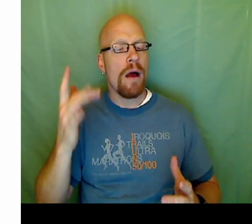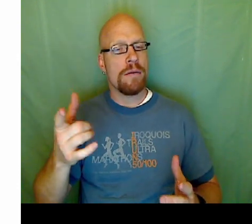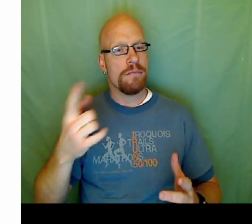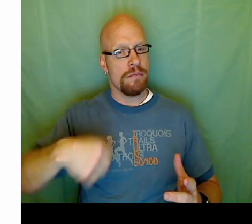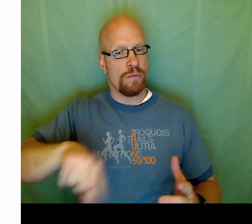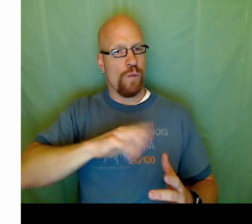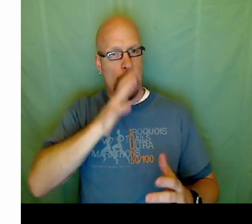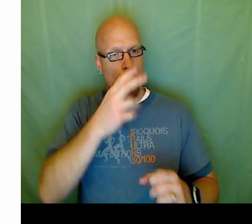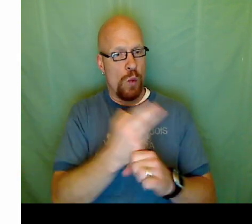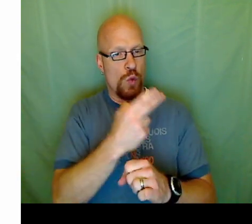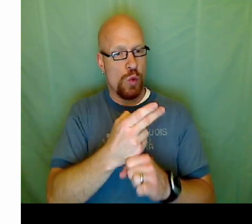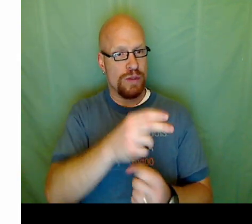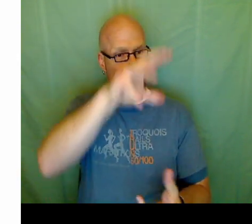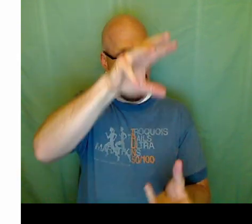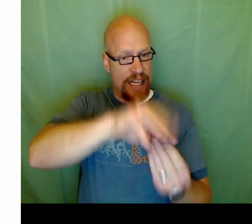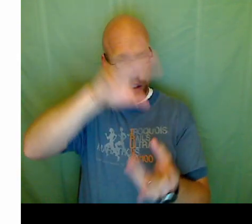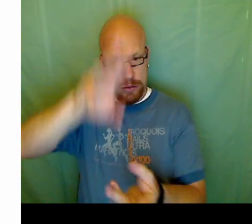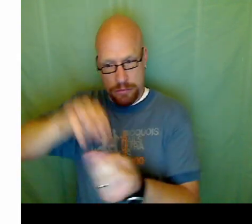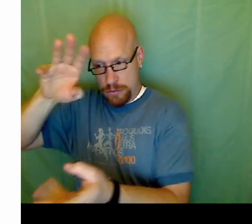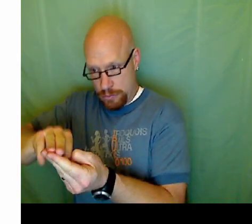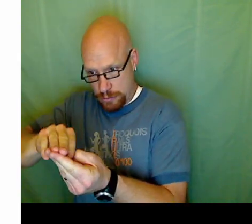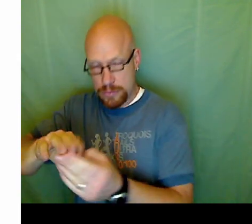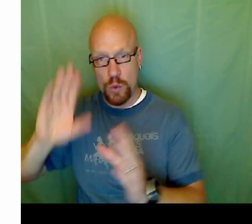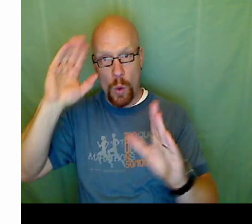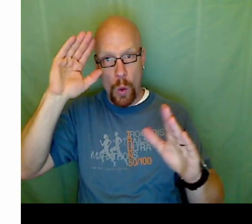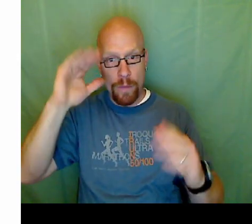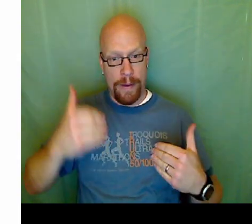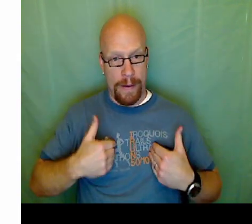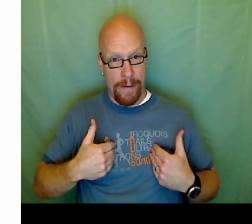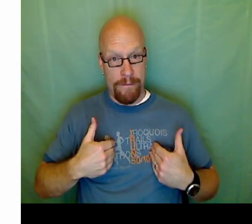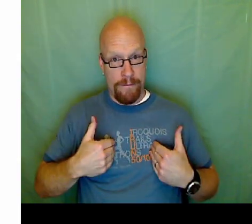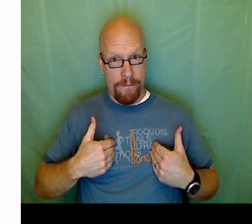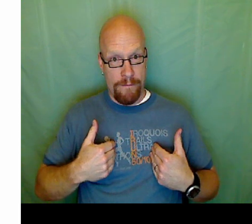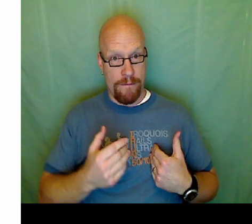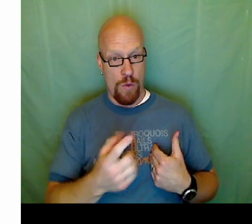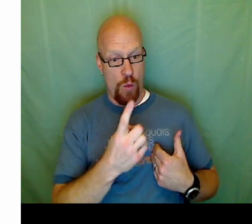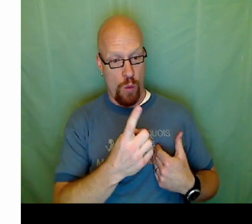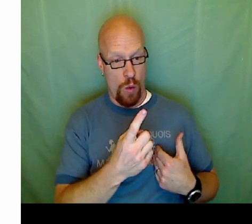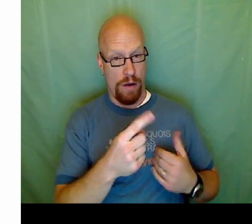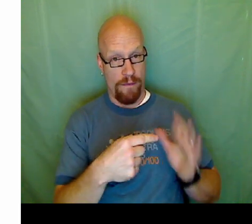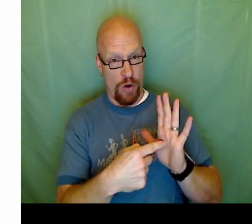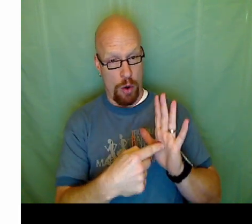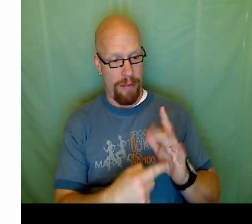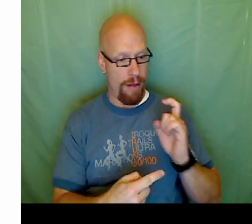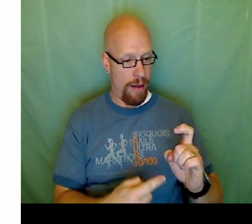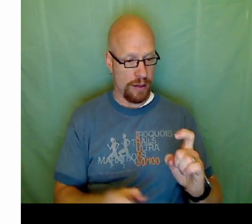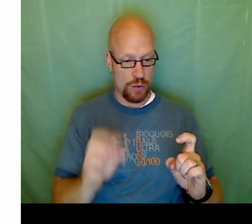What we'll do is use addition between the two equations